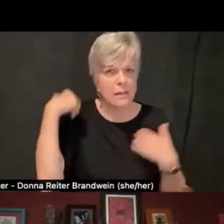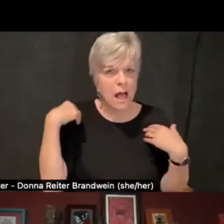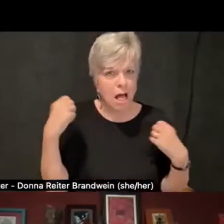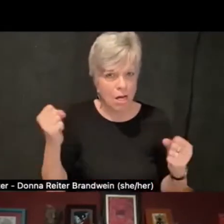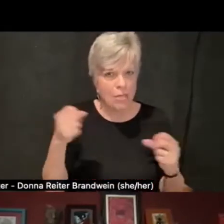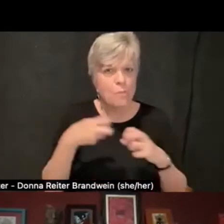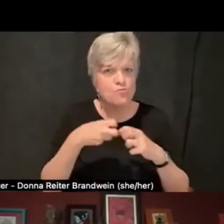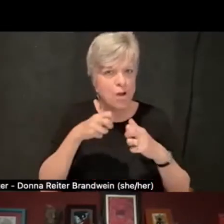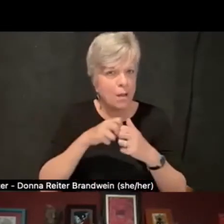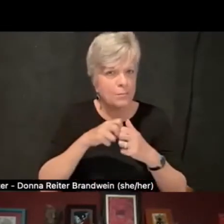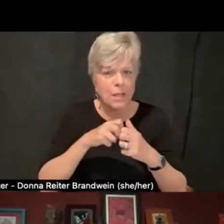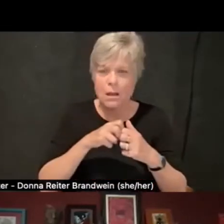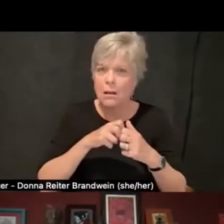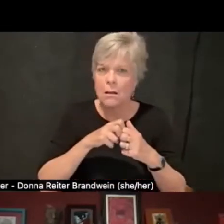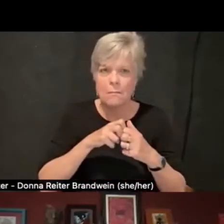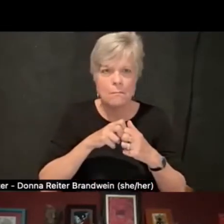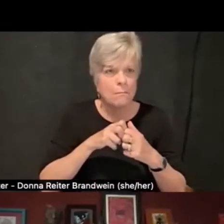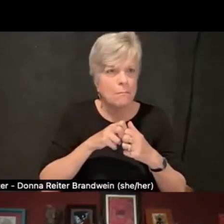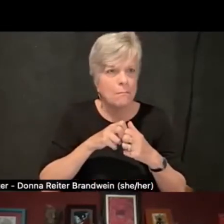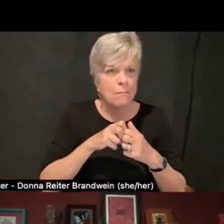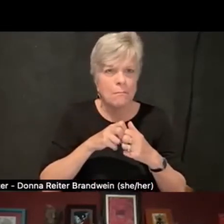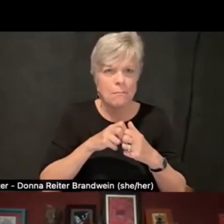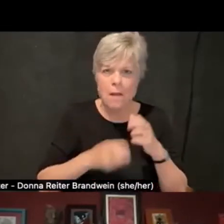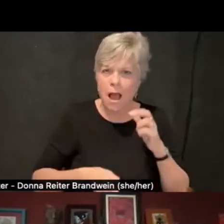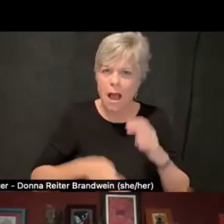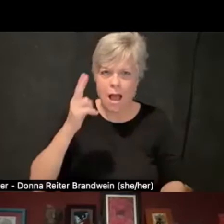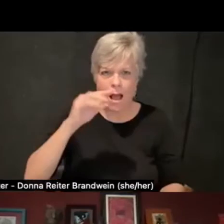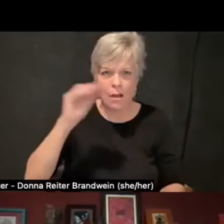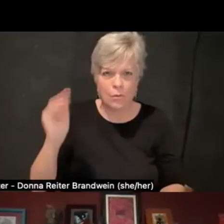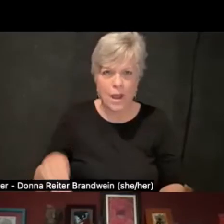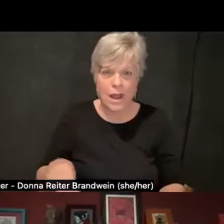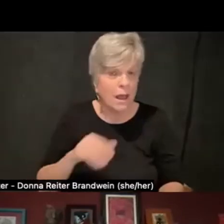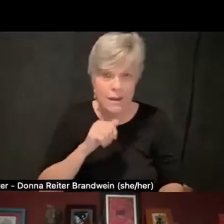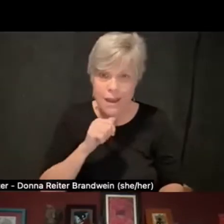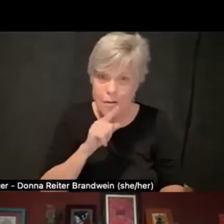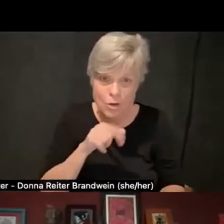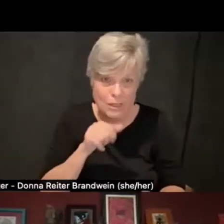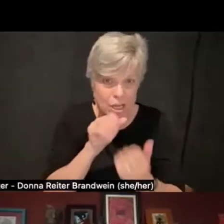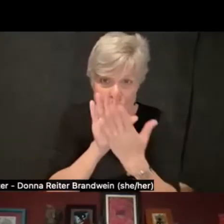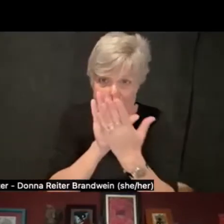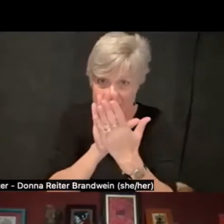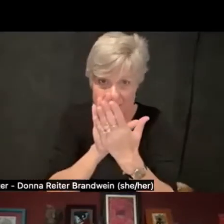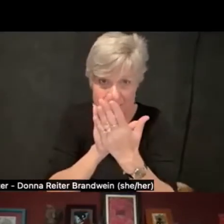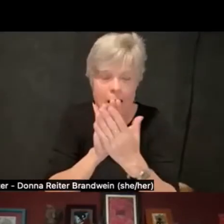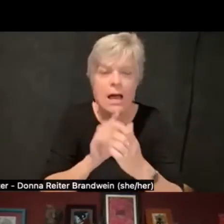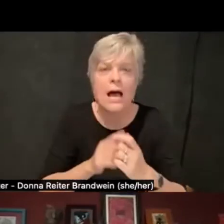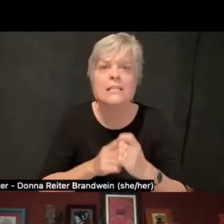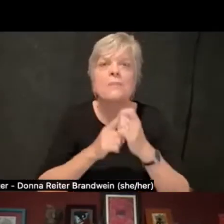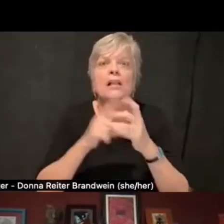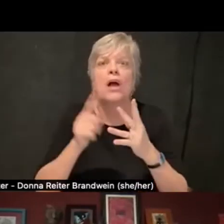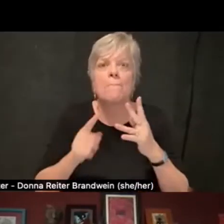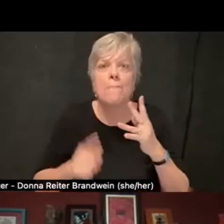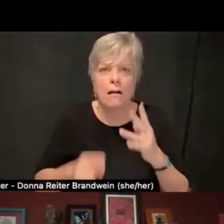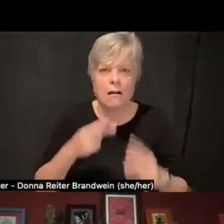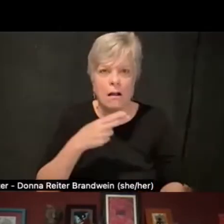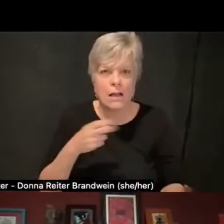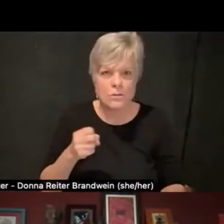that still is largely going unaddressed, especially among high school and college aged students.